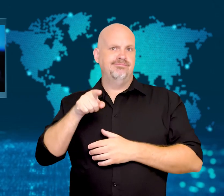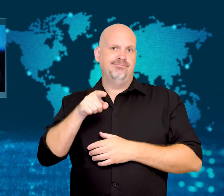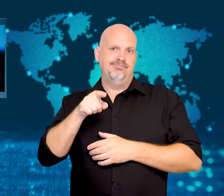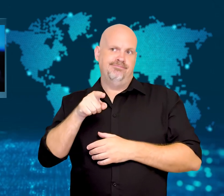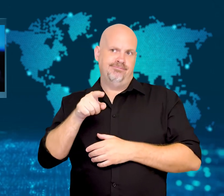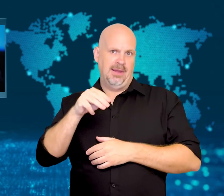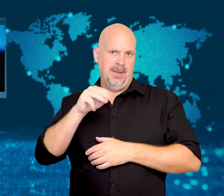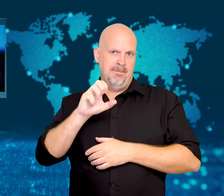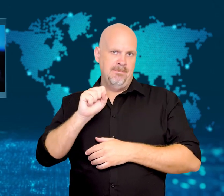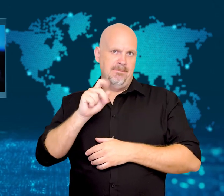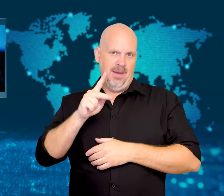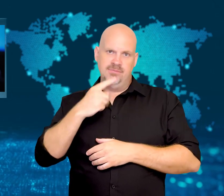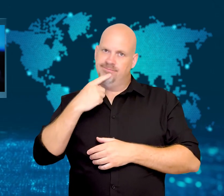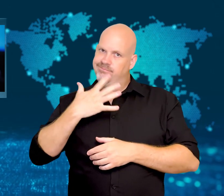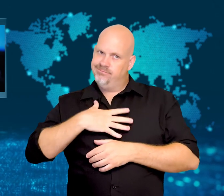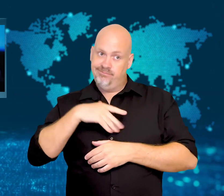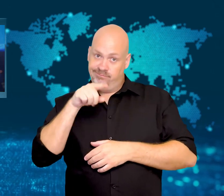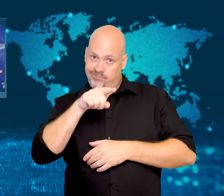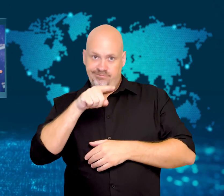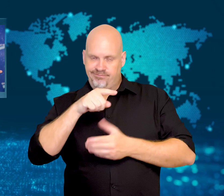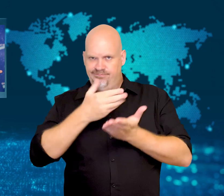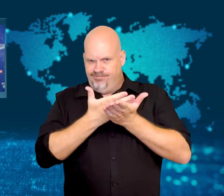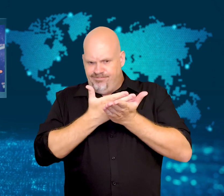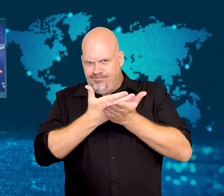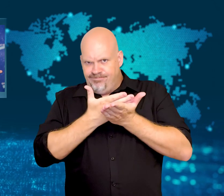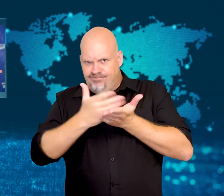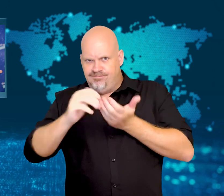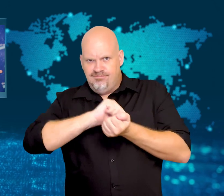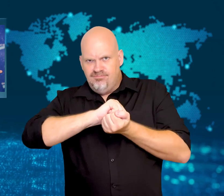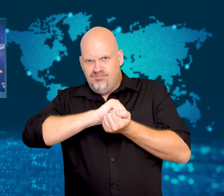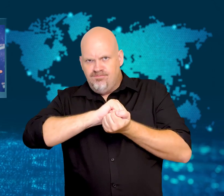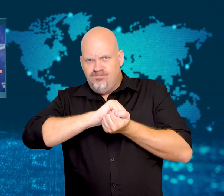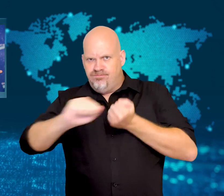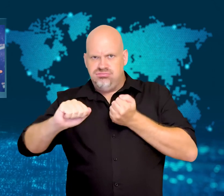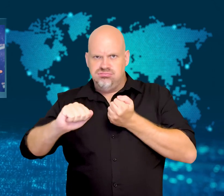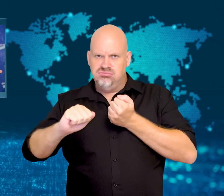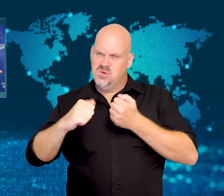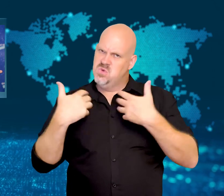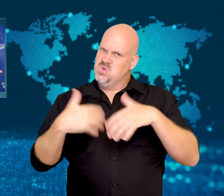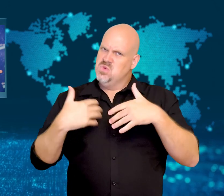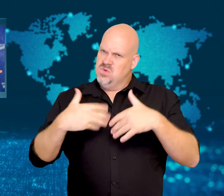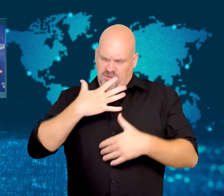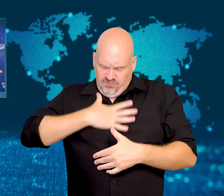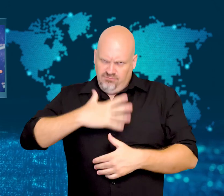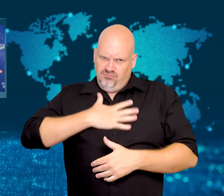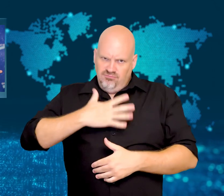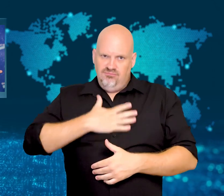Removing the harmful bots is one of Musk's top priorities.